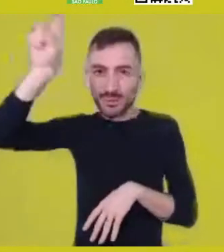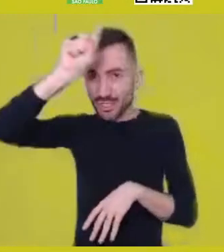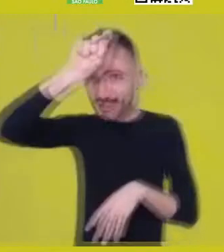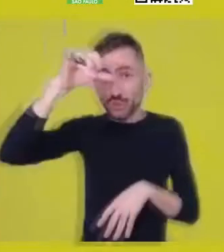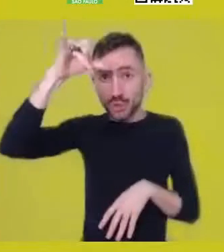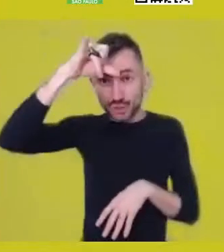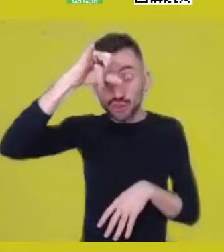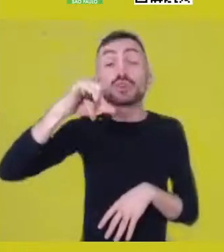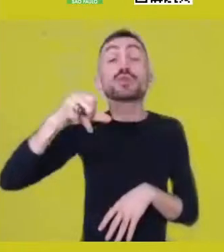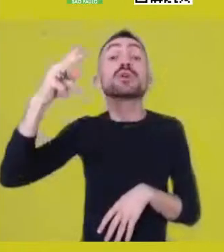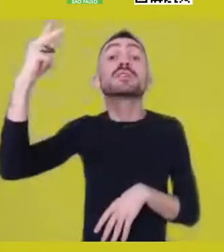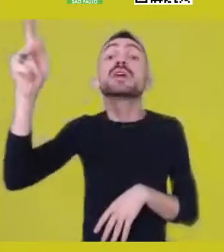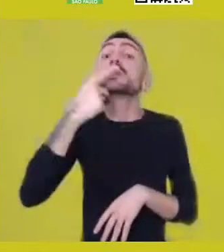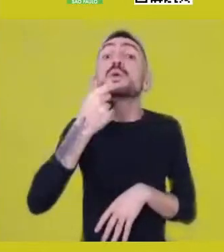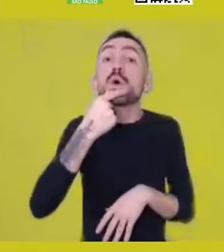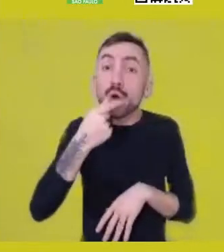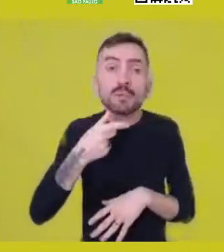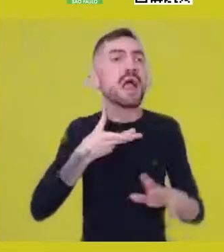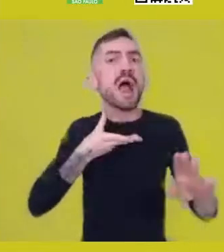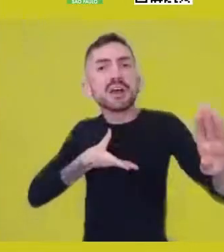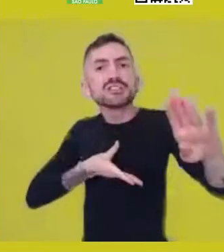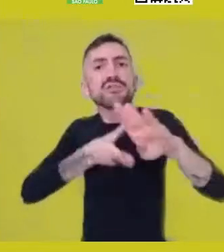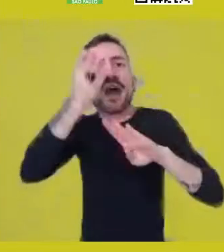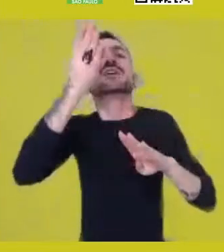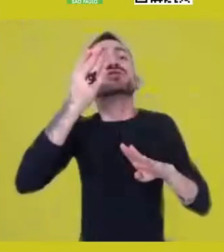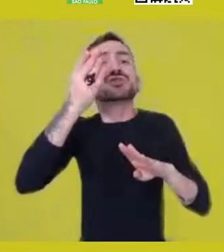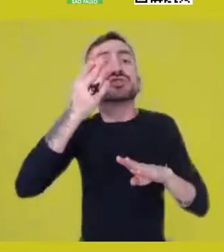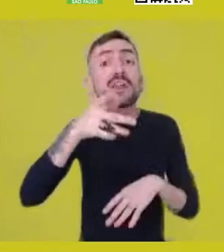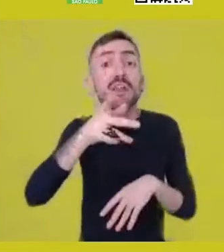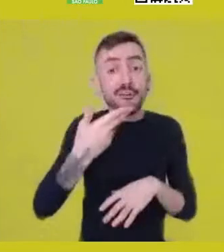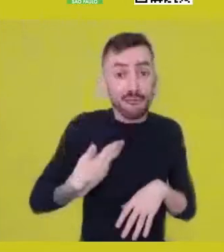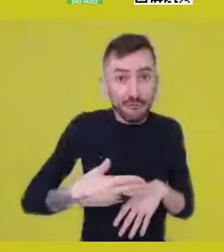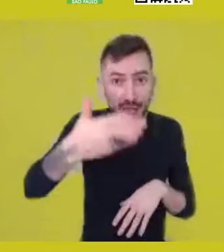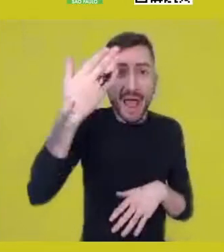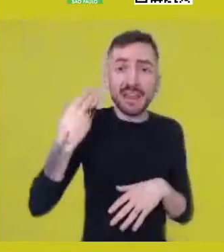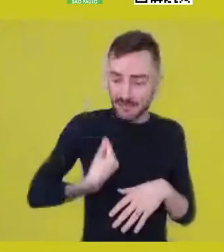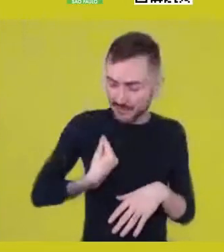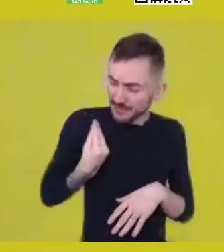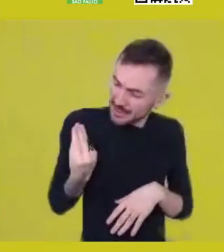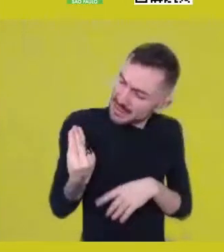that the main investigation of life isn’t in the answer to what life is;